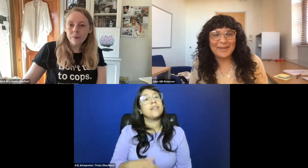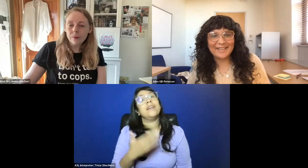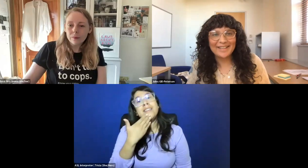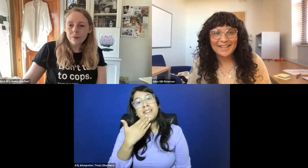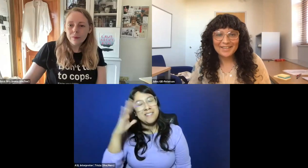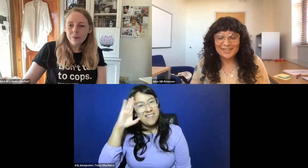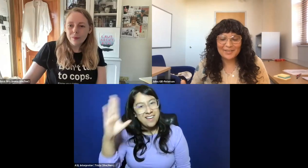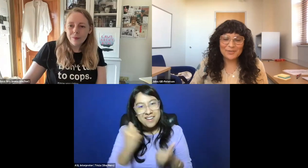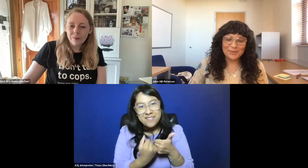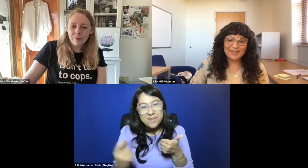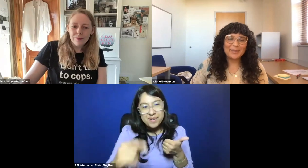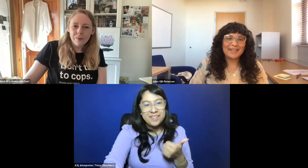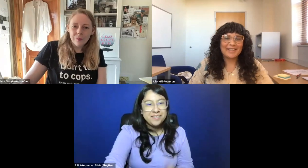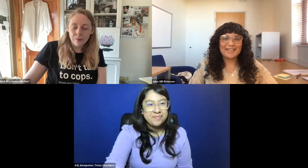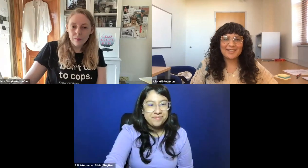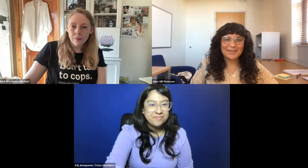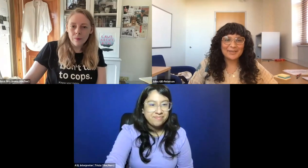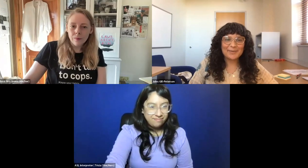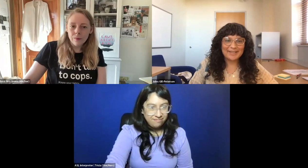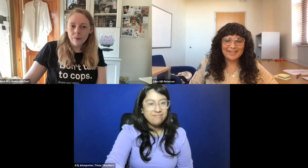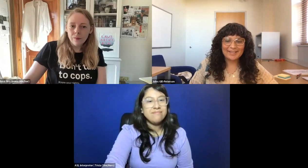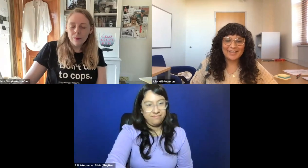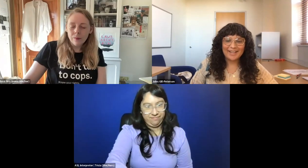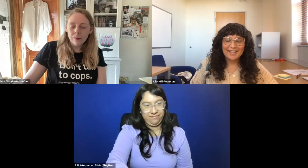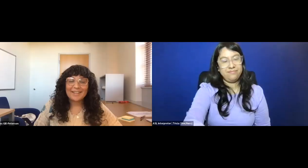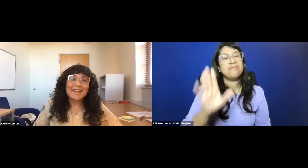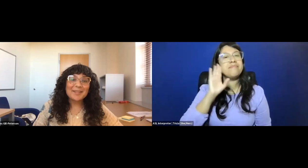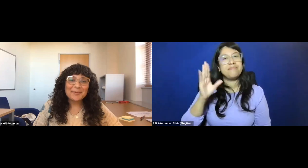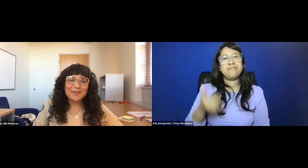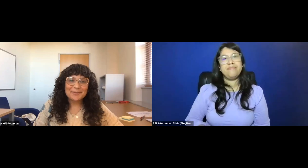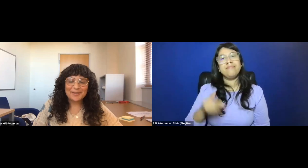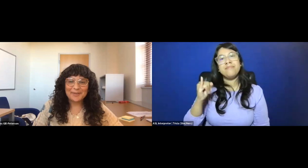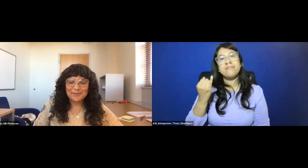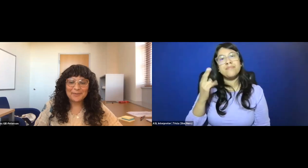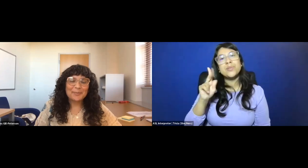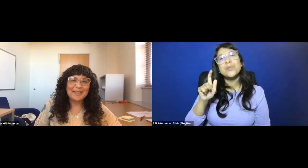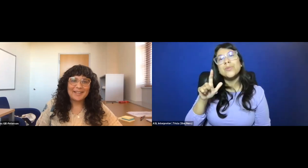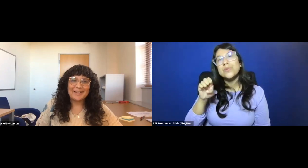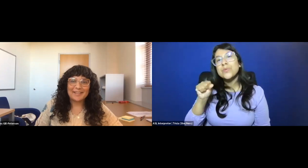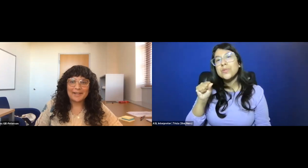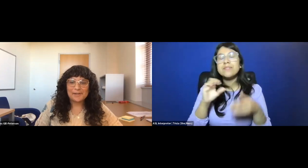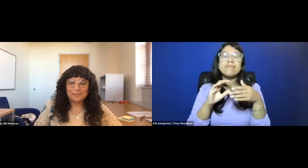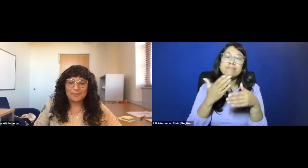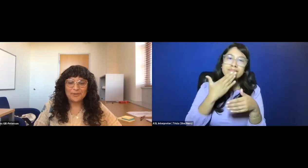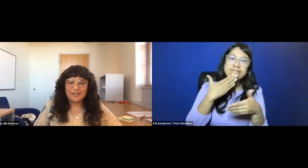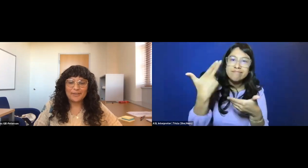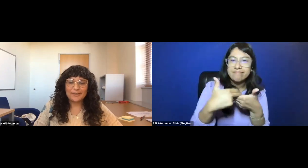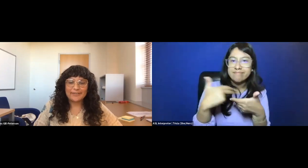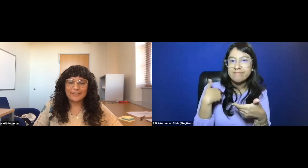Hi everybody, this is Jules speaking, I just also want to say thank you all for being here.